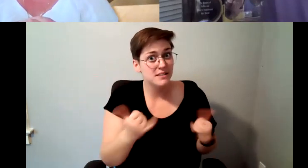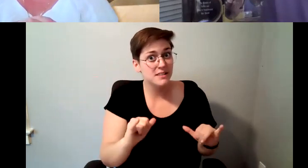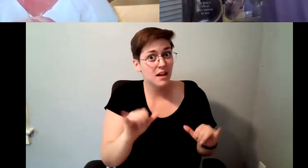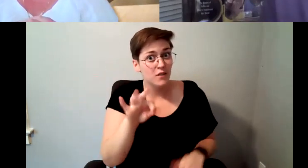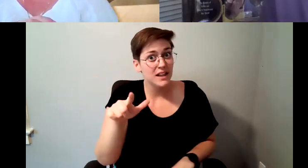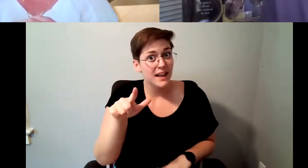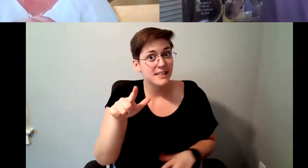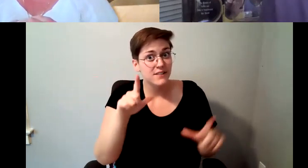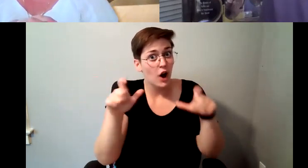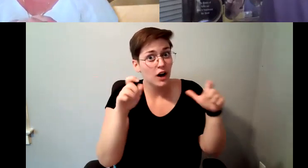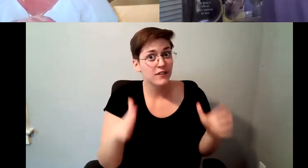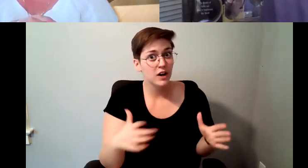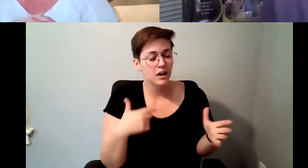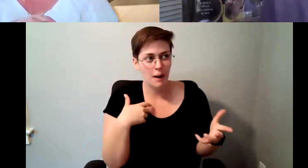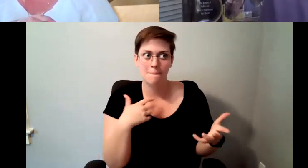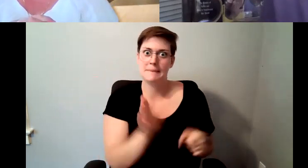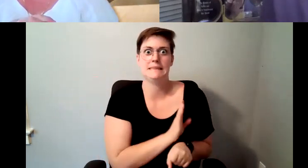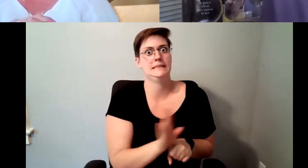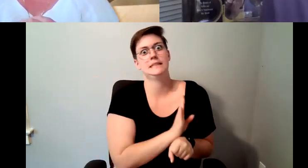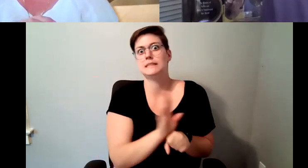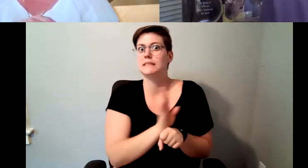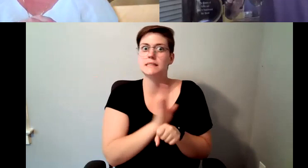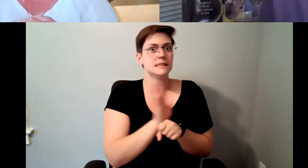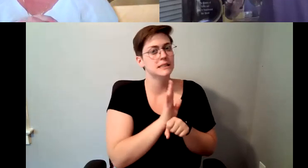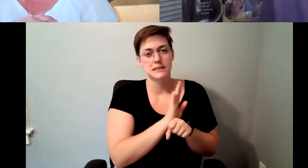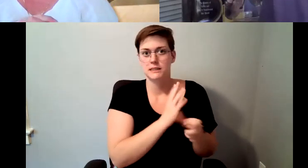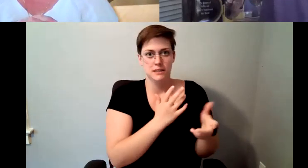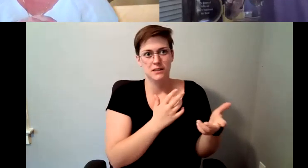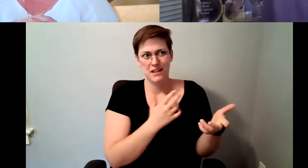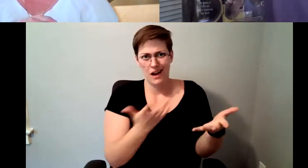D. Major Cohen: And I'm very busy, and I want to work 20 hours a week and get my medical